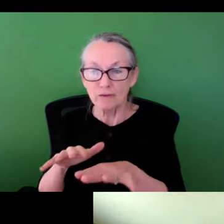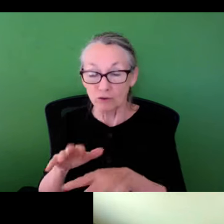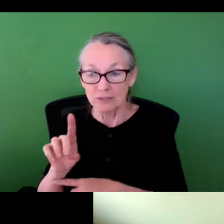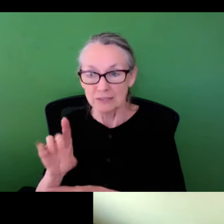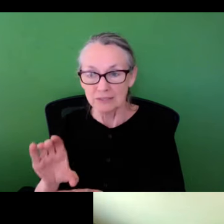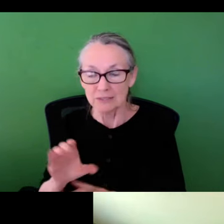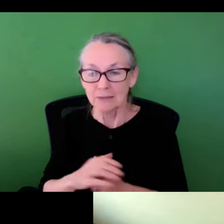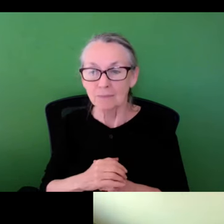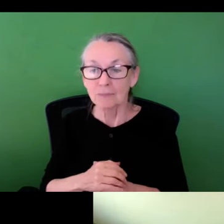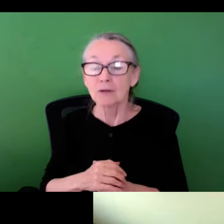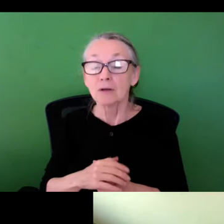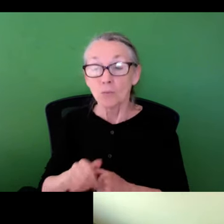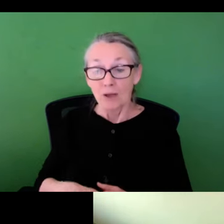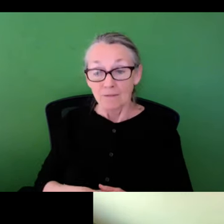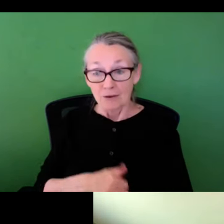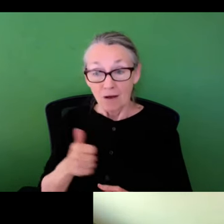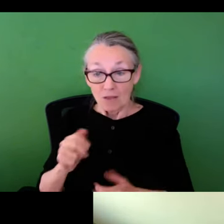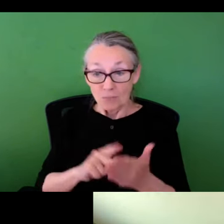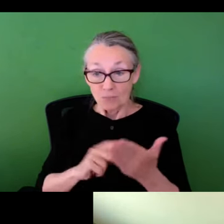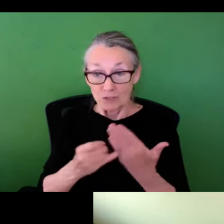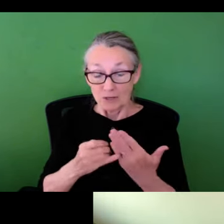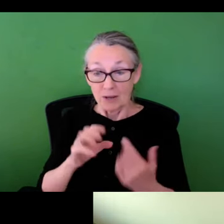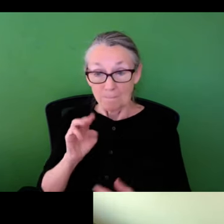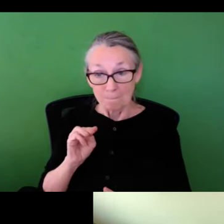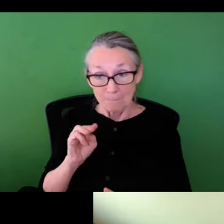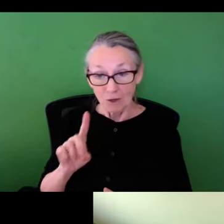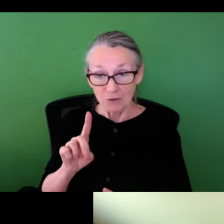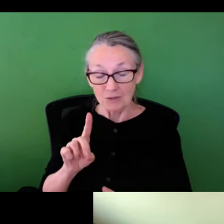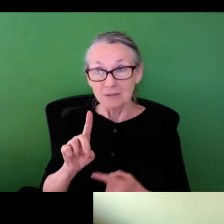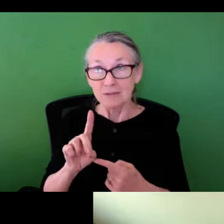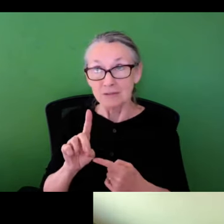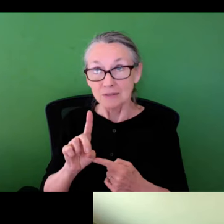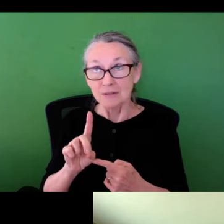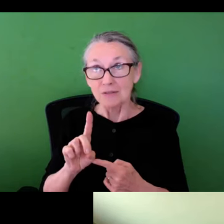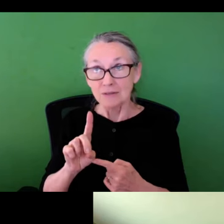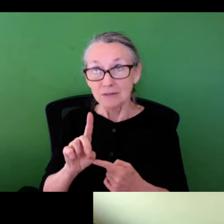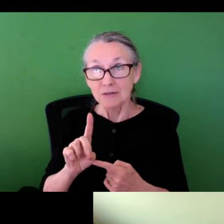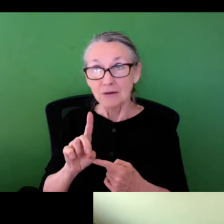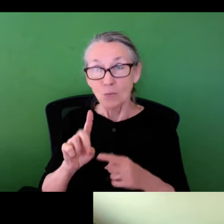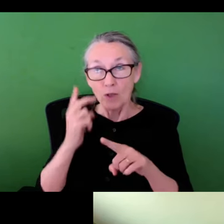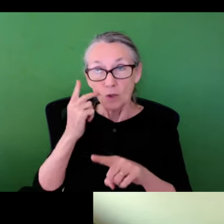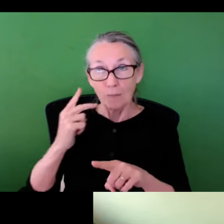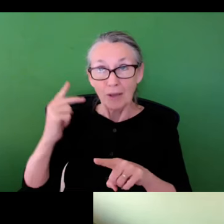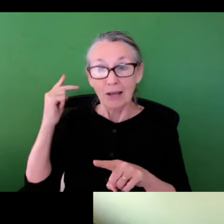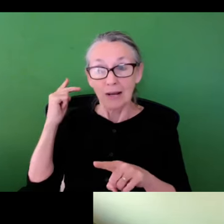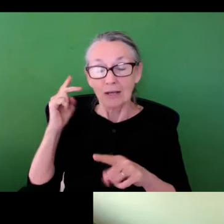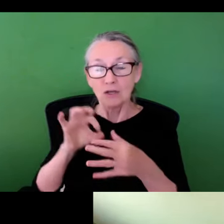Anacapa River in DC. We also have a project in North Brentwood Maryland that is really sort of